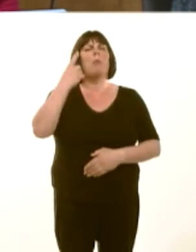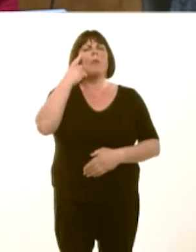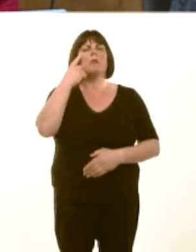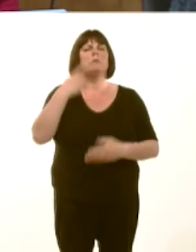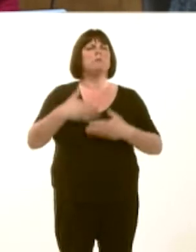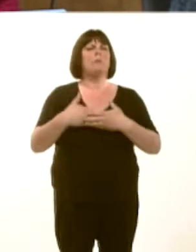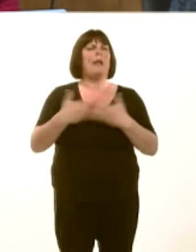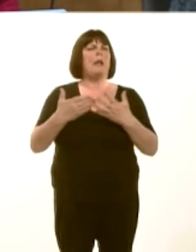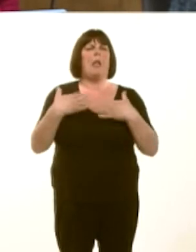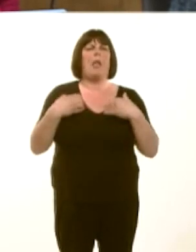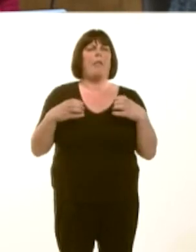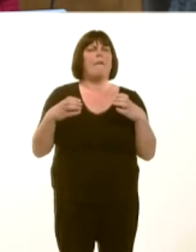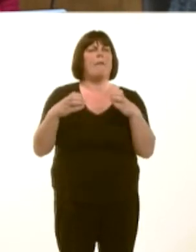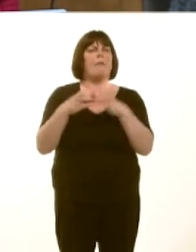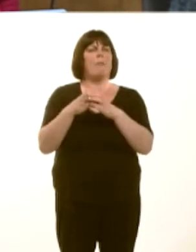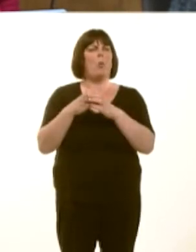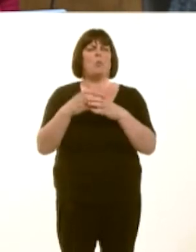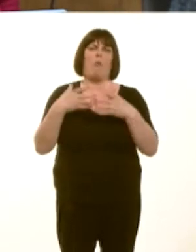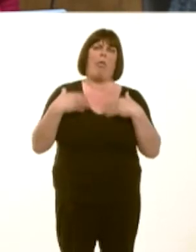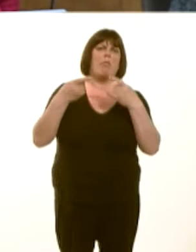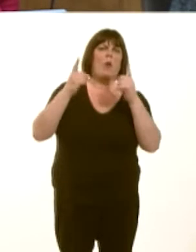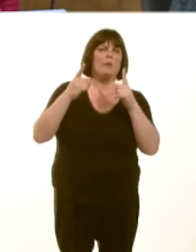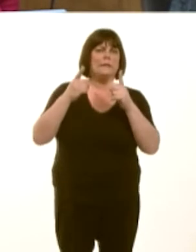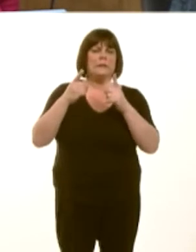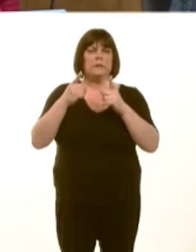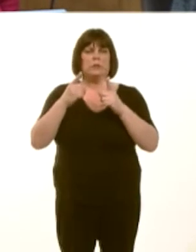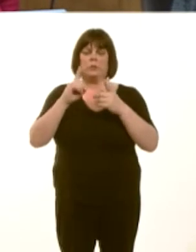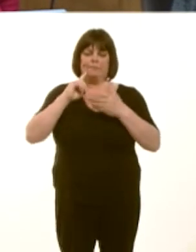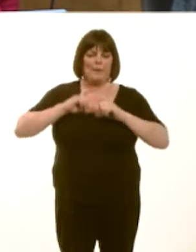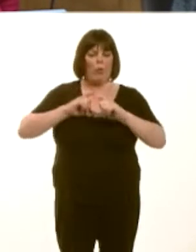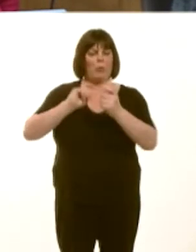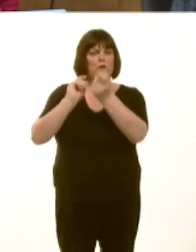Maeín bwysig dros ben fod yna ganlyniad, felly, ynglyn ‚ hynny, fel bod pawb yn gwybod